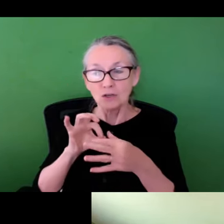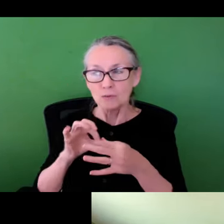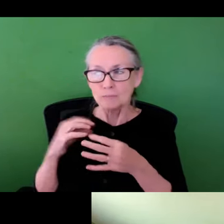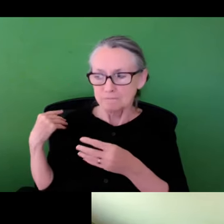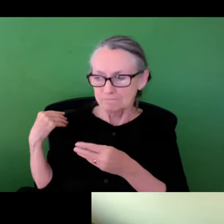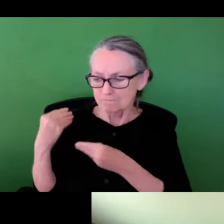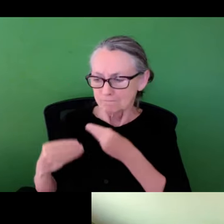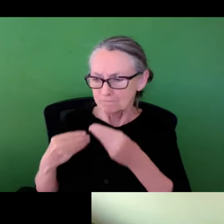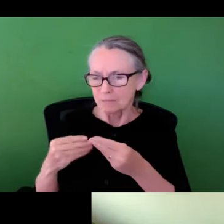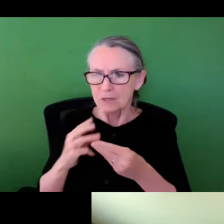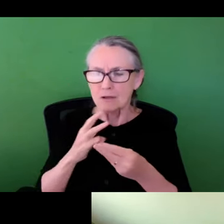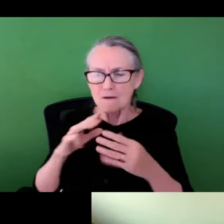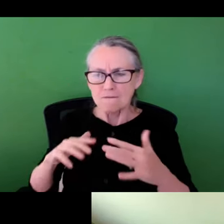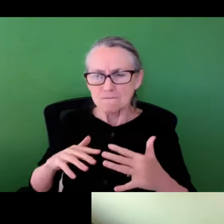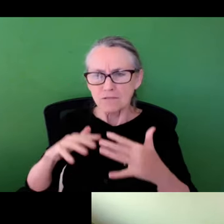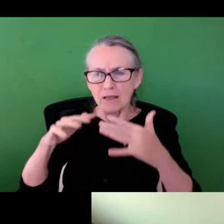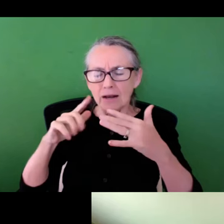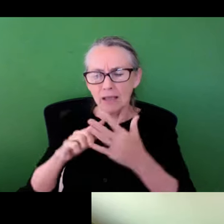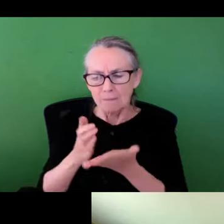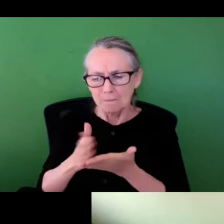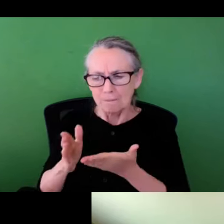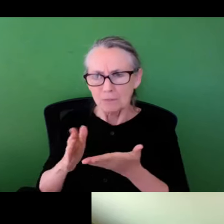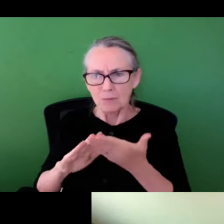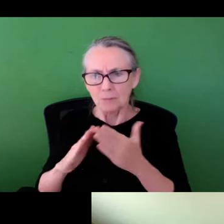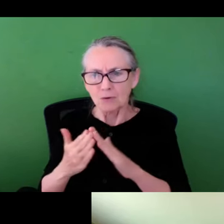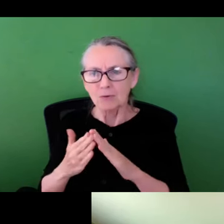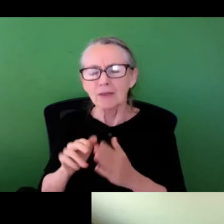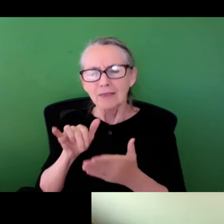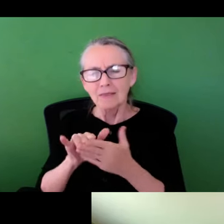taken a look back at the legacy of chronic flooding